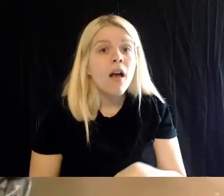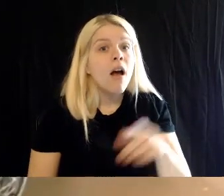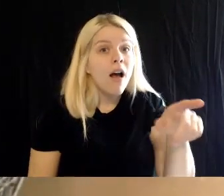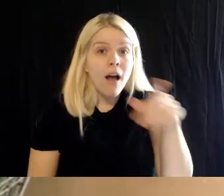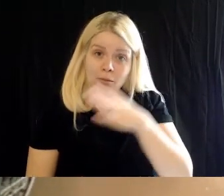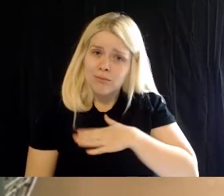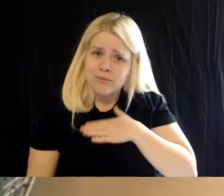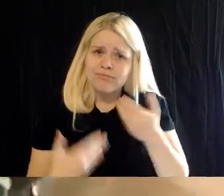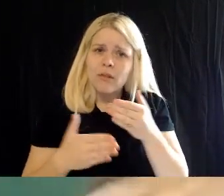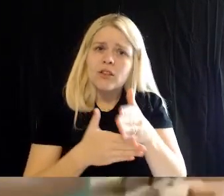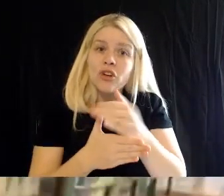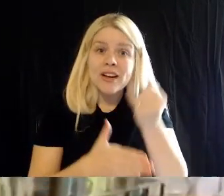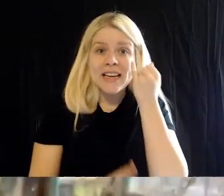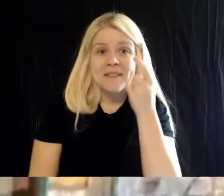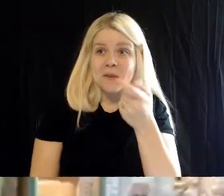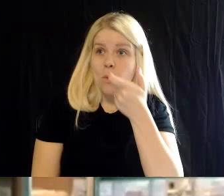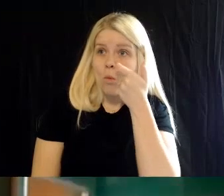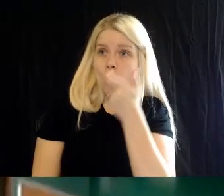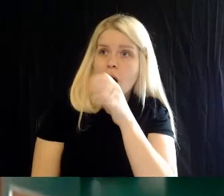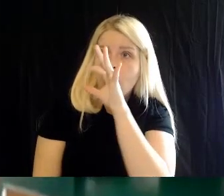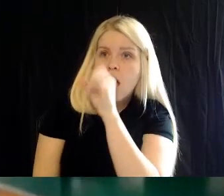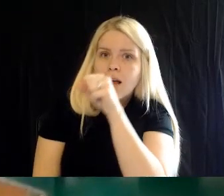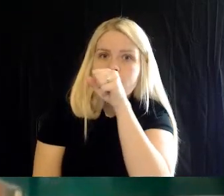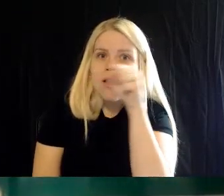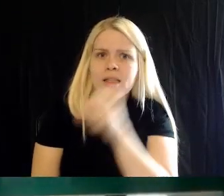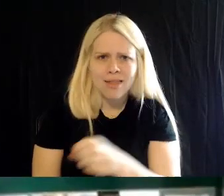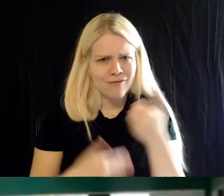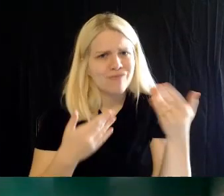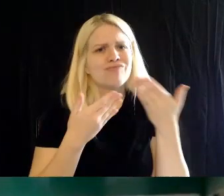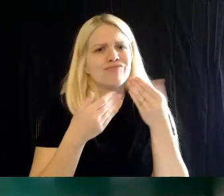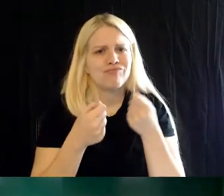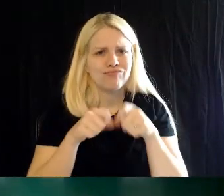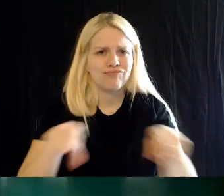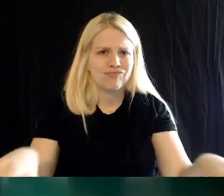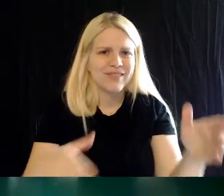what you're seeing. Very exciting! Today, we're in my favorite building once again.